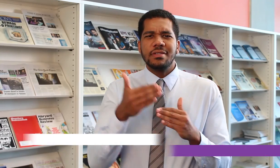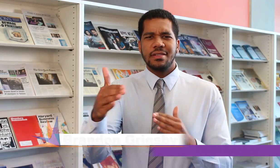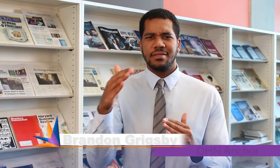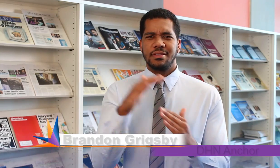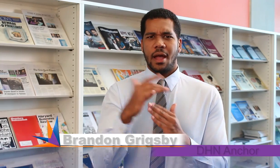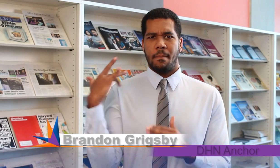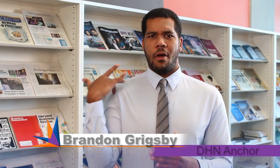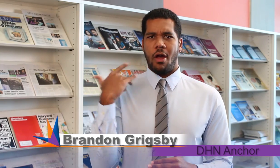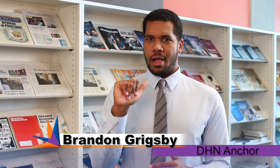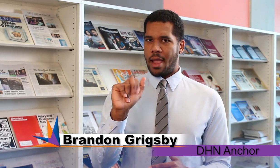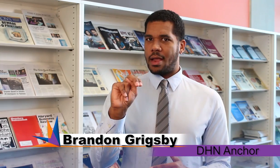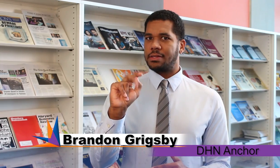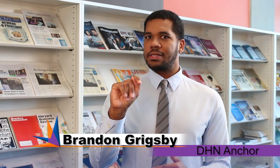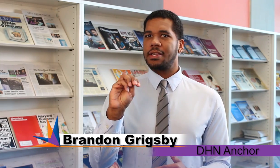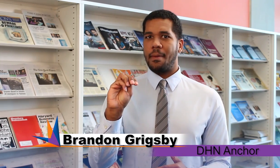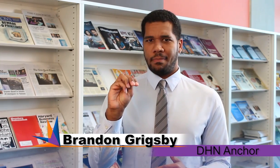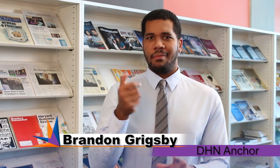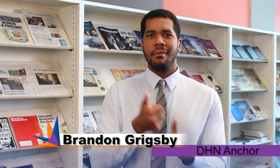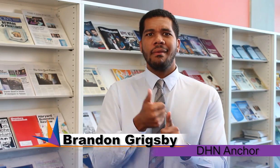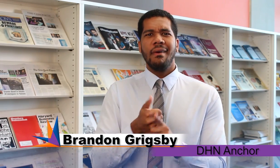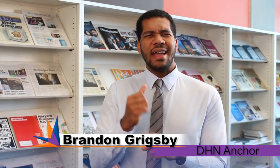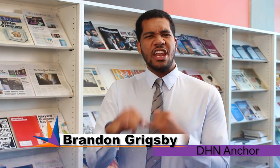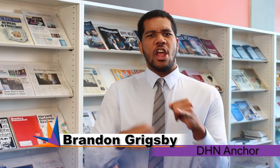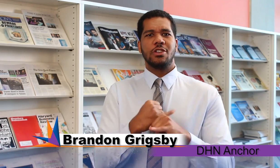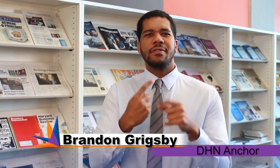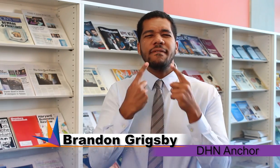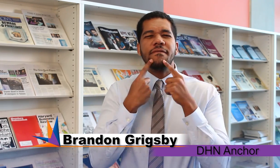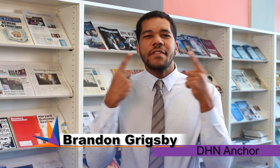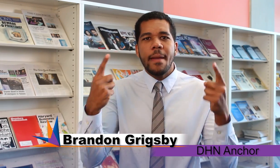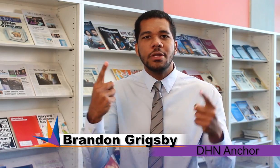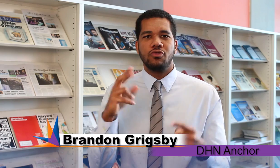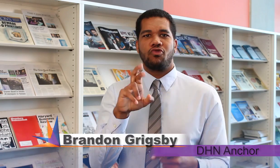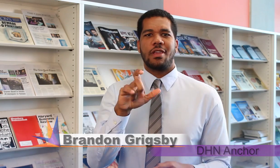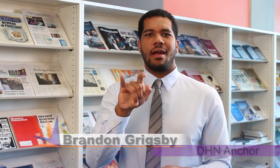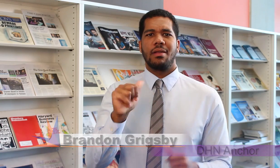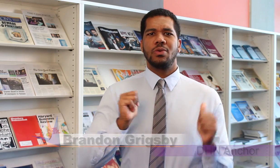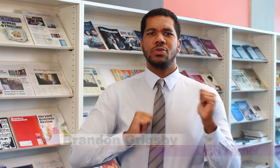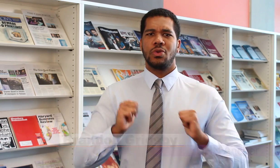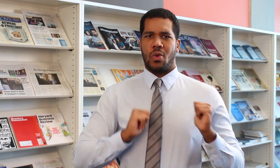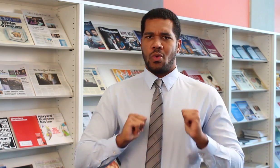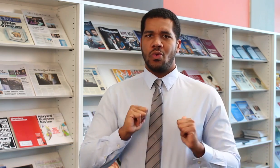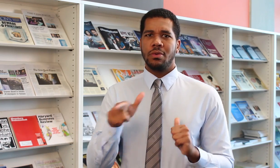America’s Next Top Model is an internationally known reality show that takes aspiring models